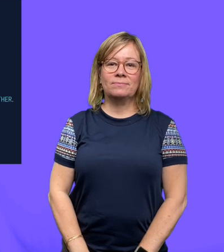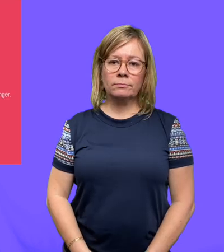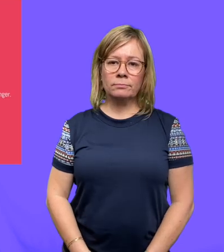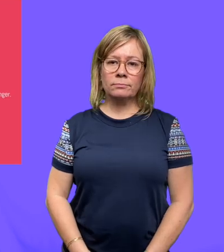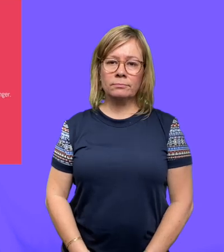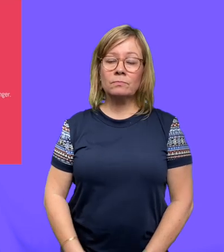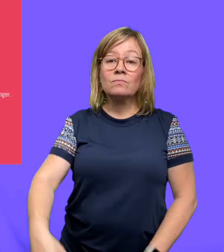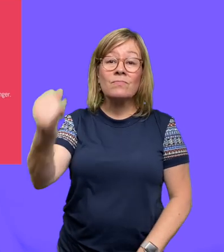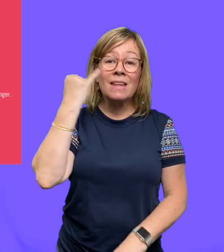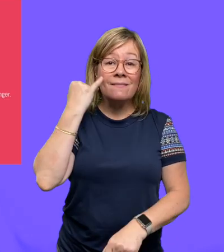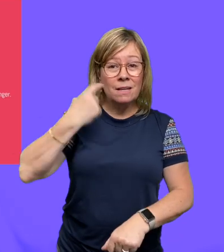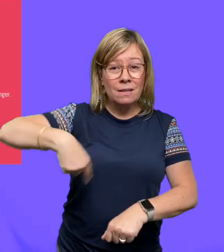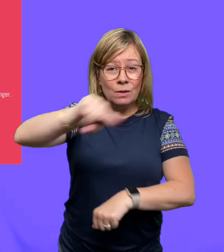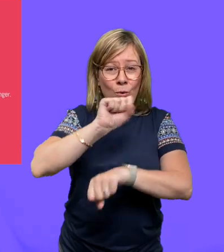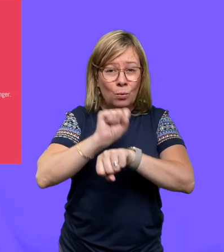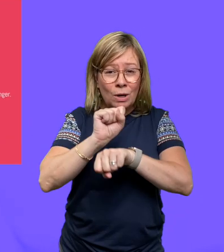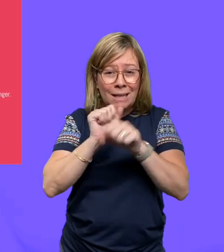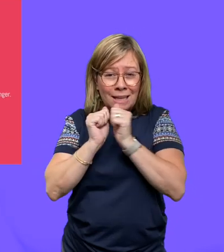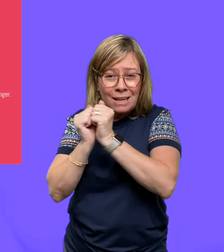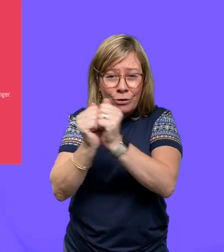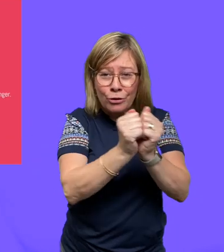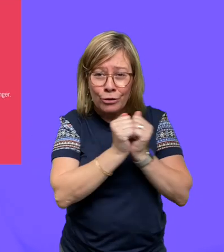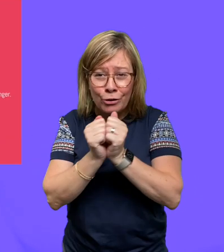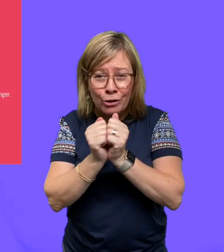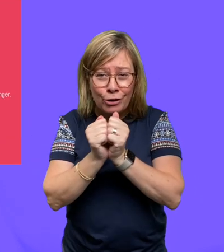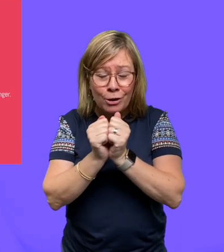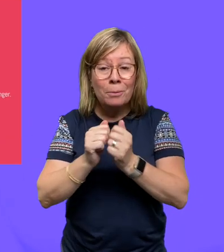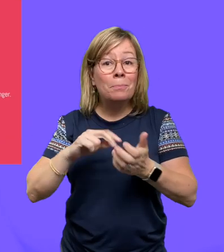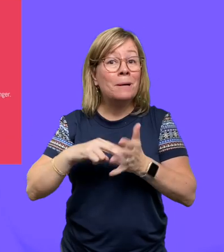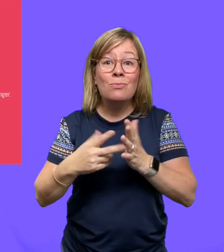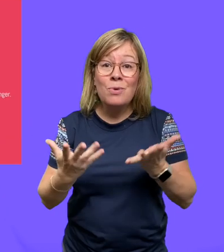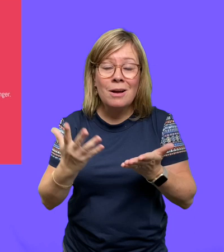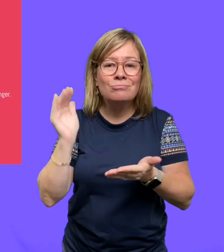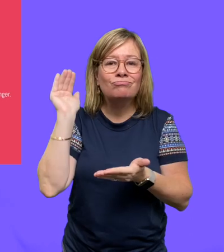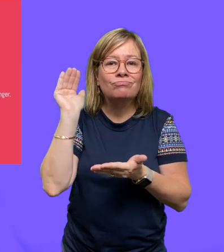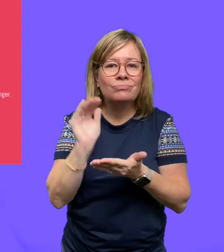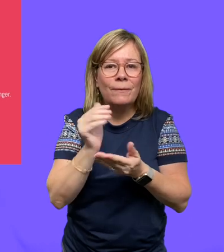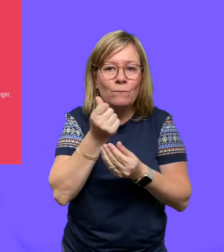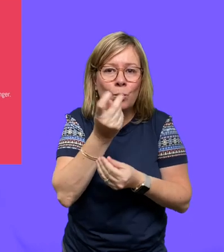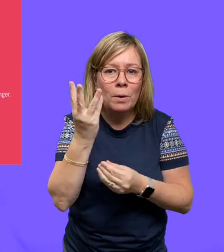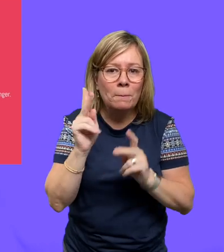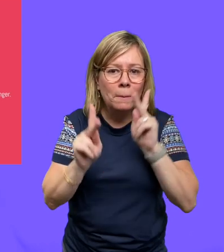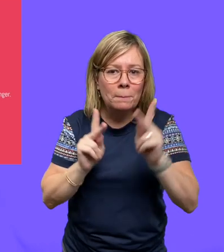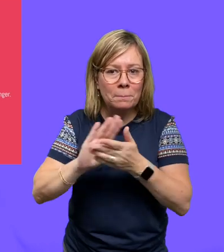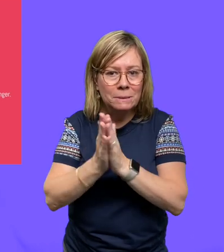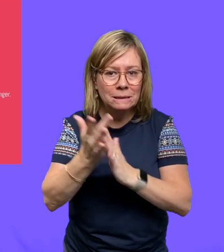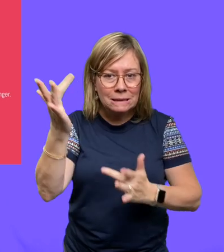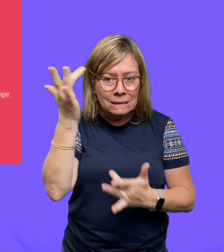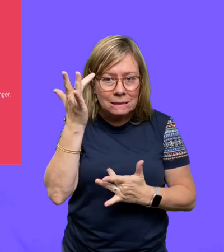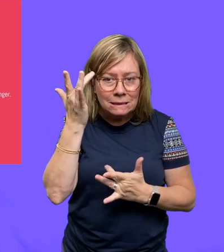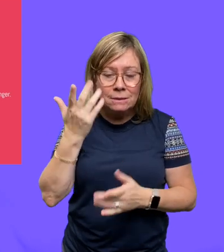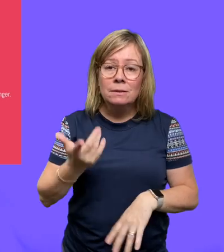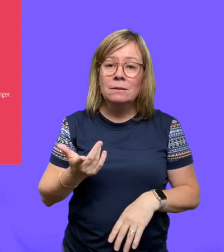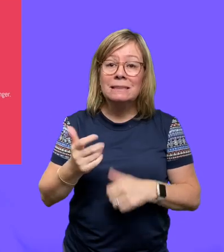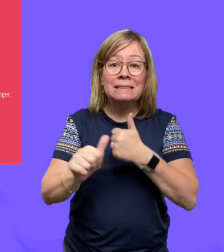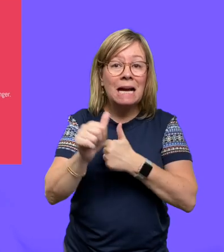If we work together, fewer people will get sick, and fewer people will be in